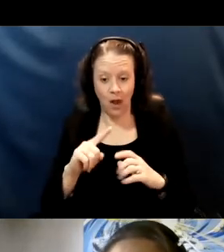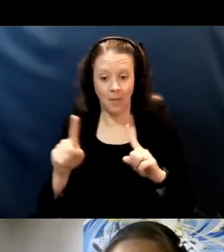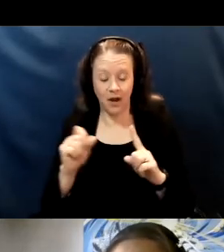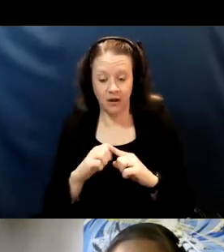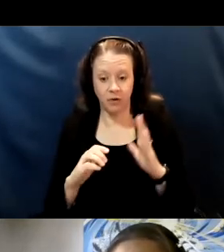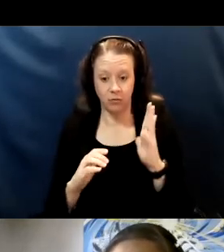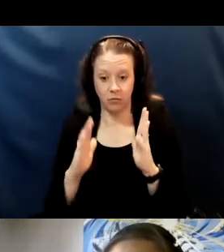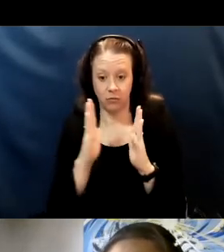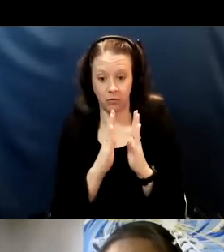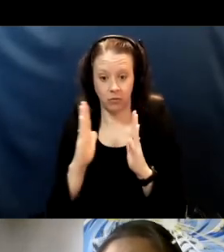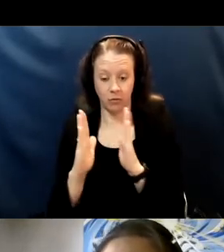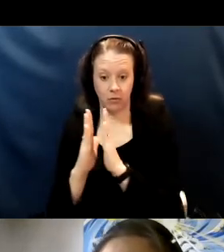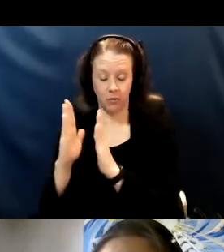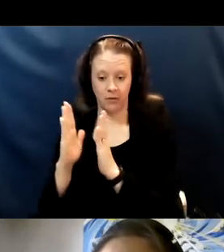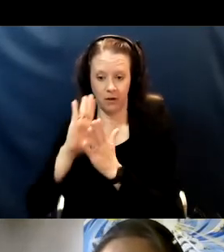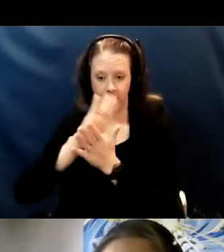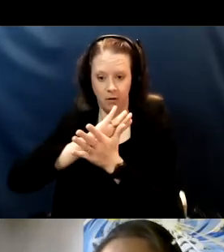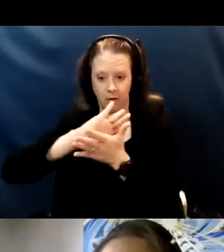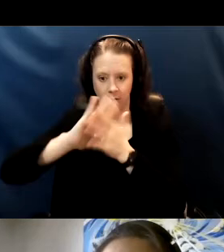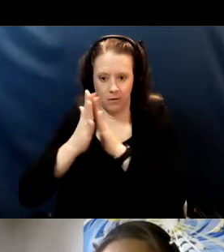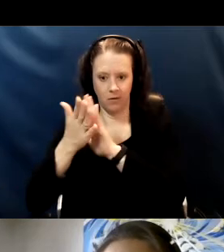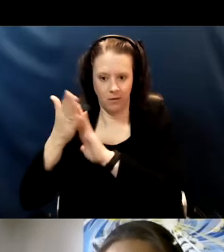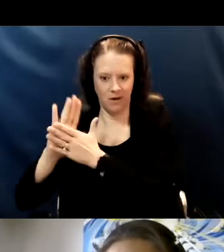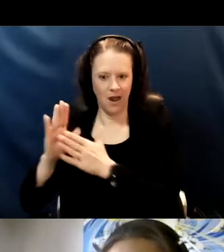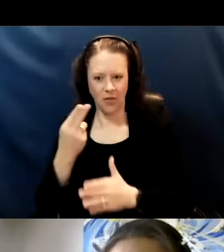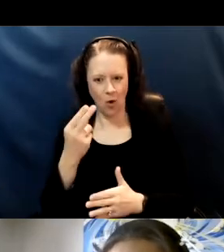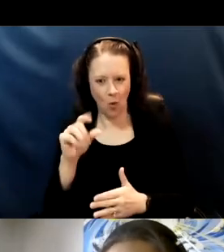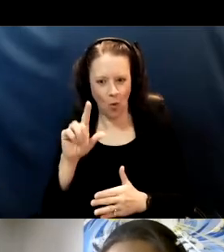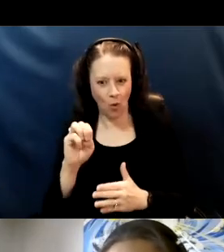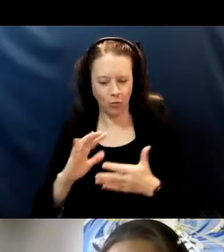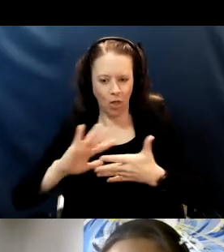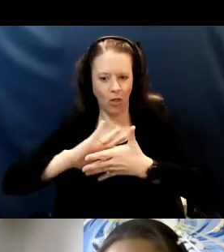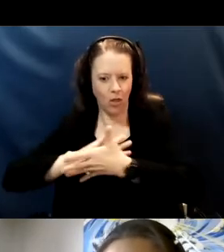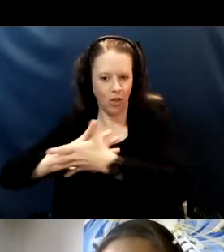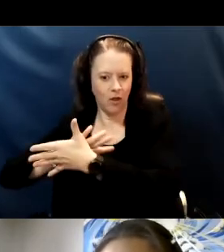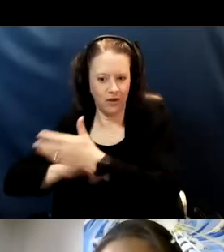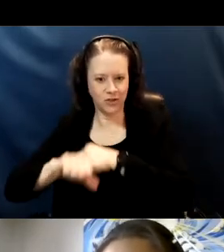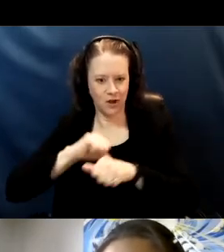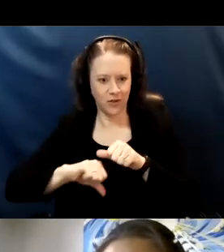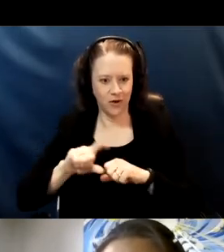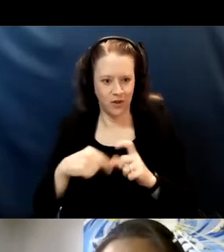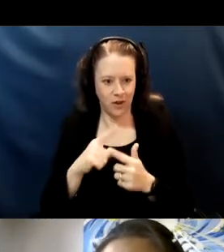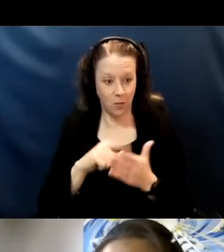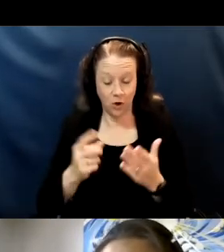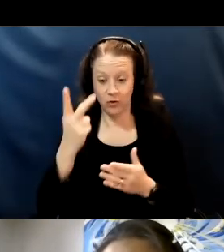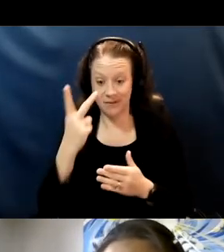then the holes kind of cover each other and in the end, what you see and you end up seeing is a solid block of cheese.